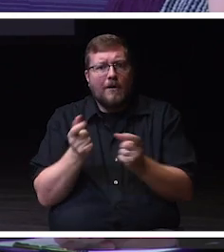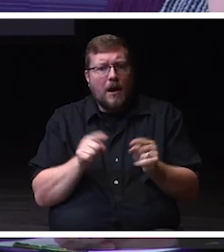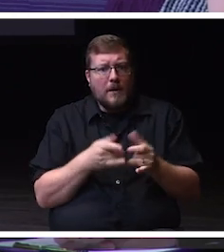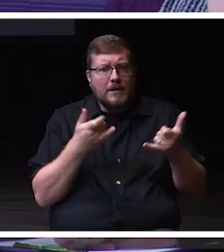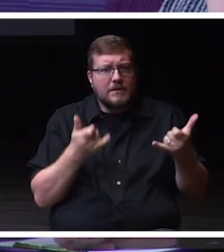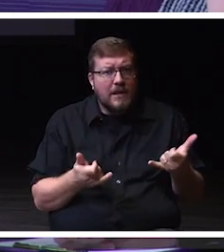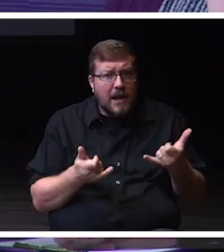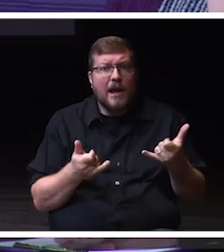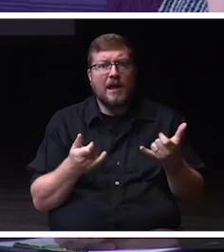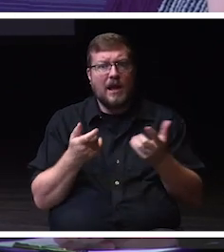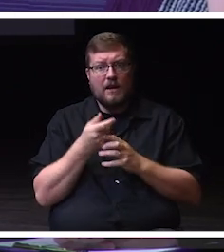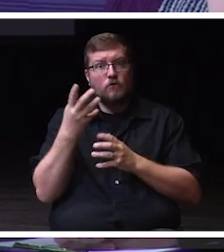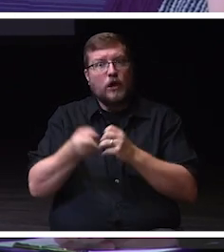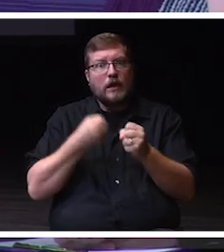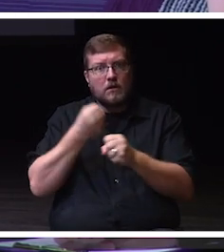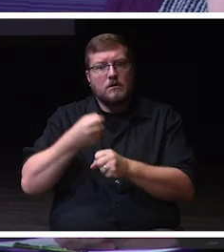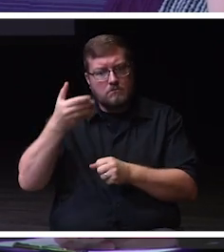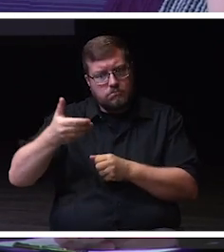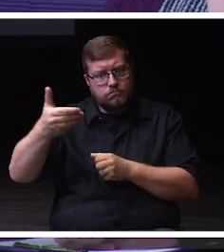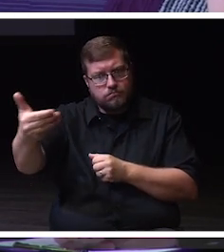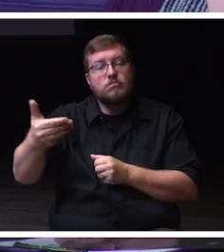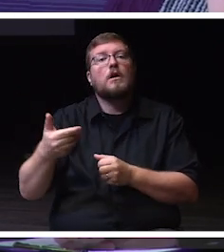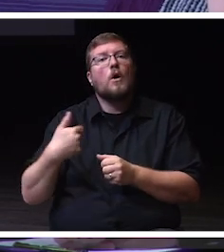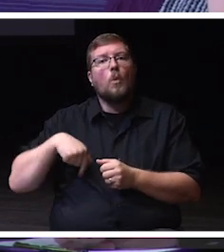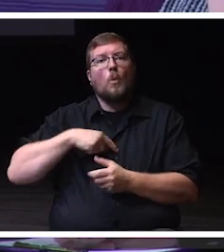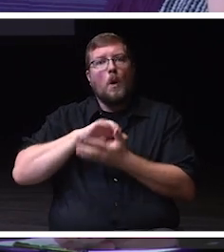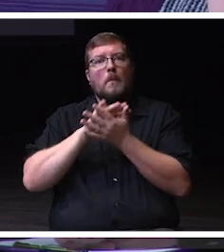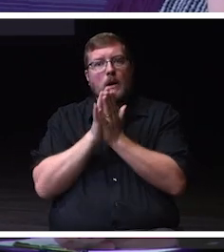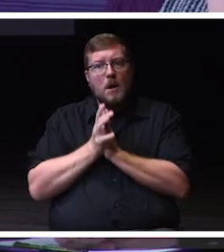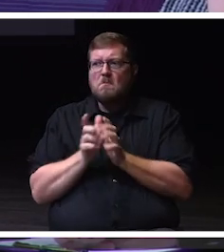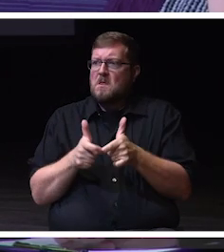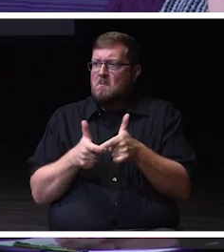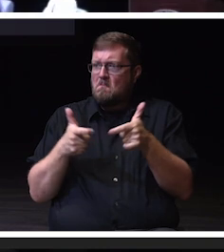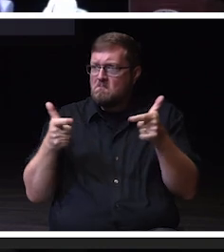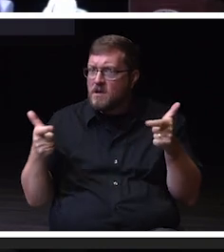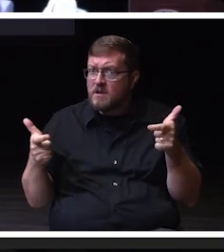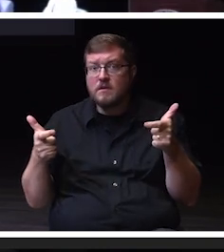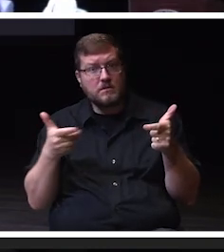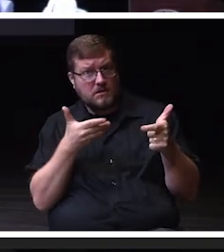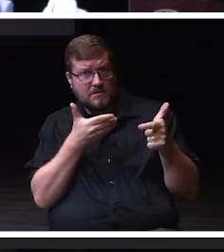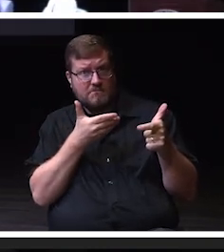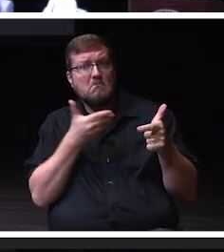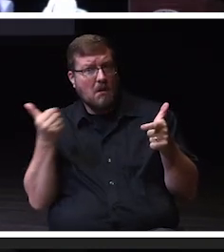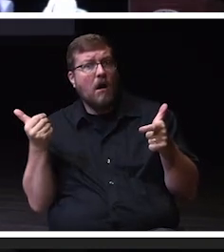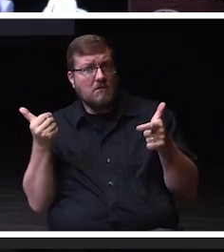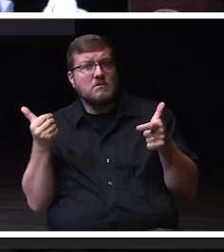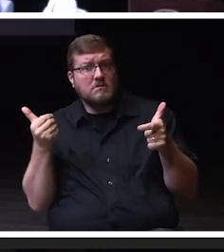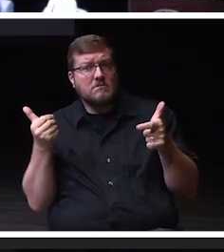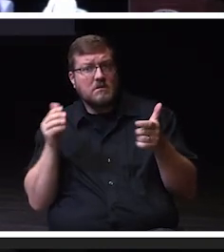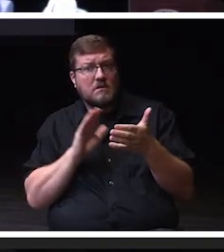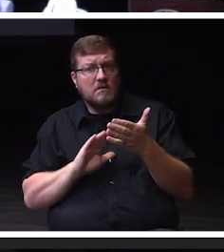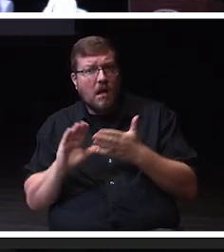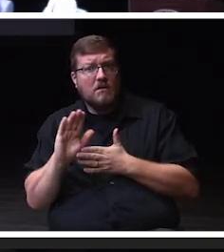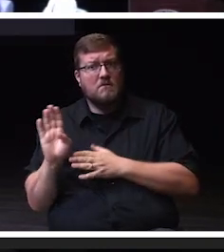make us the largest right and to me, the best, college of Business and Economics